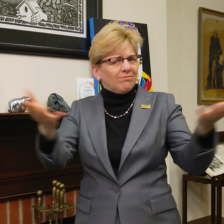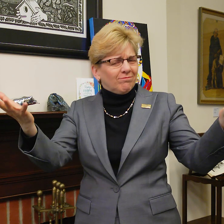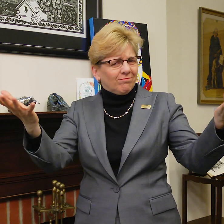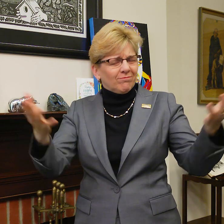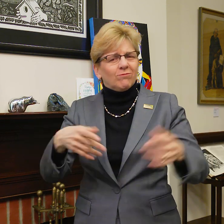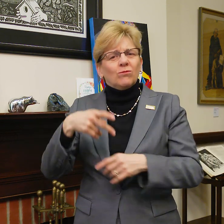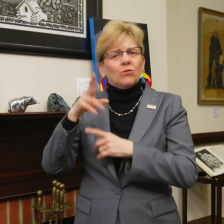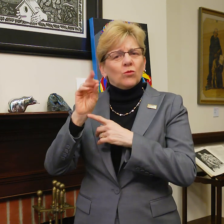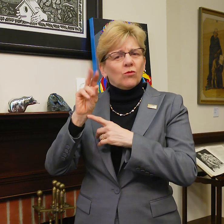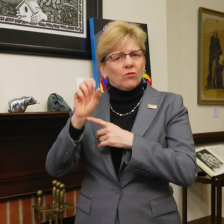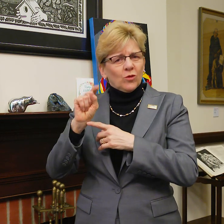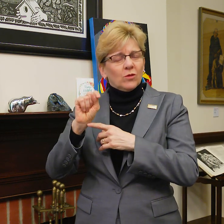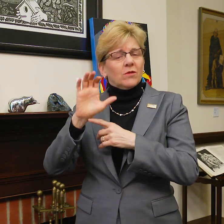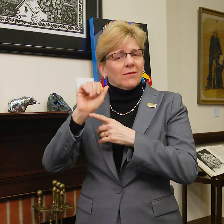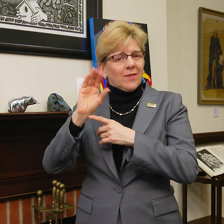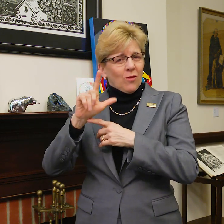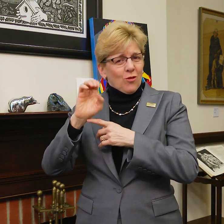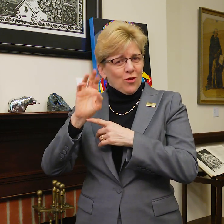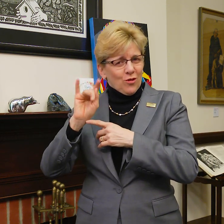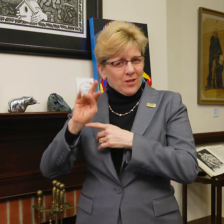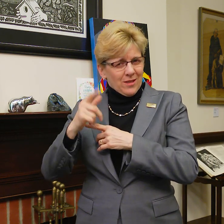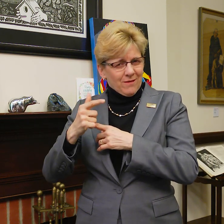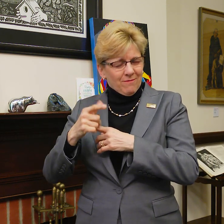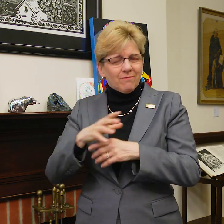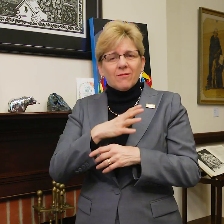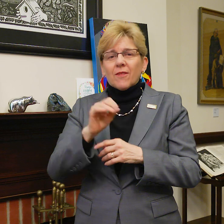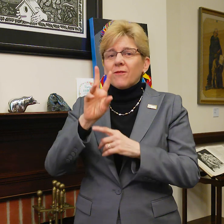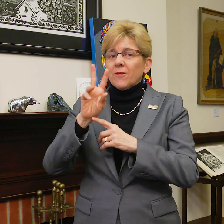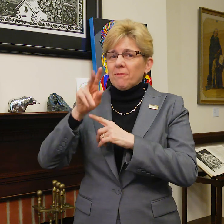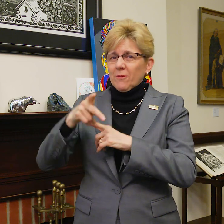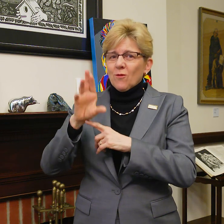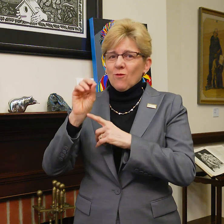As I shared last month, Provost Carol Erting